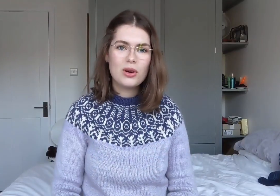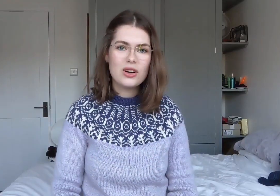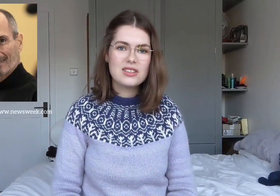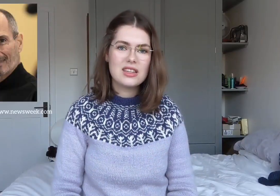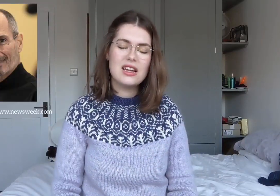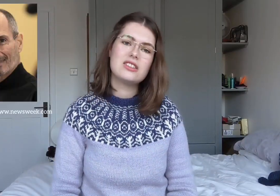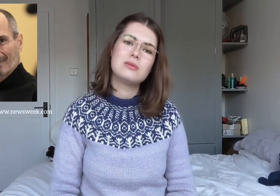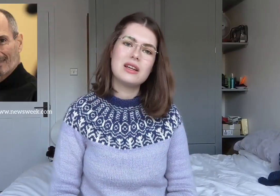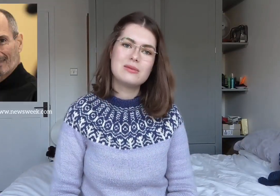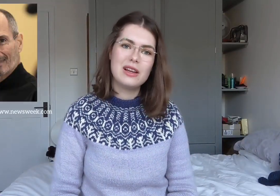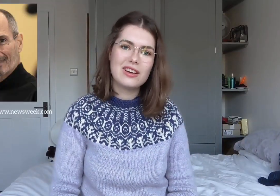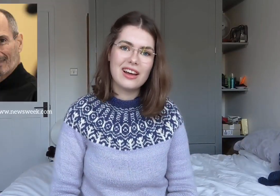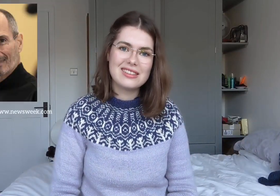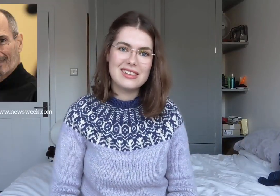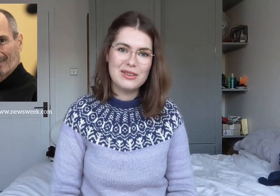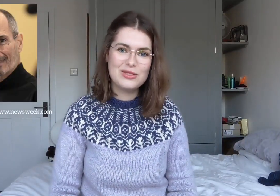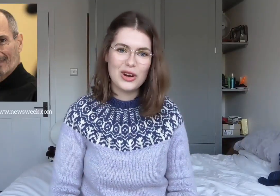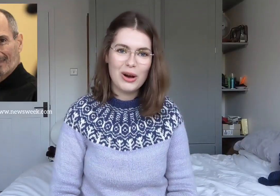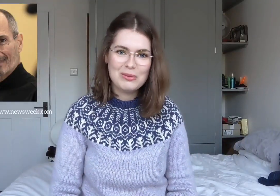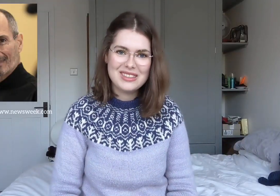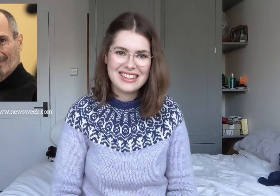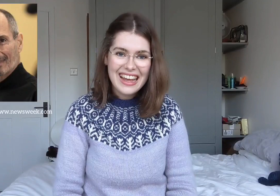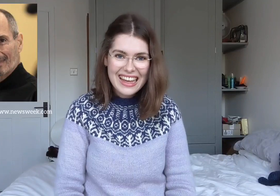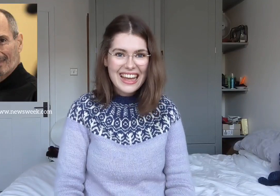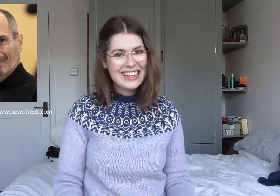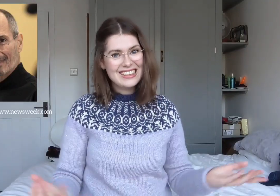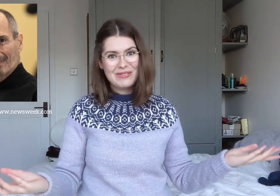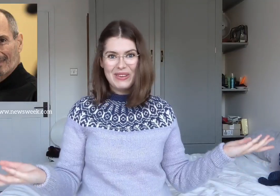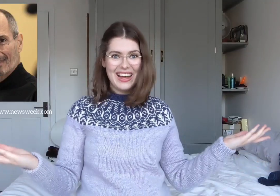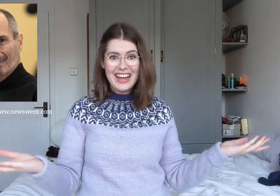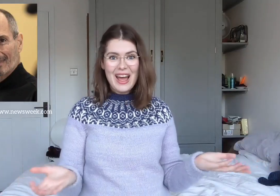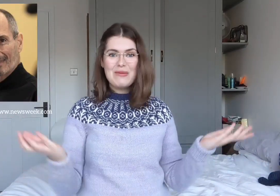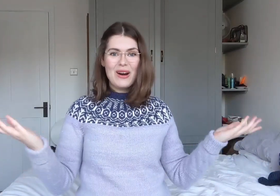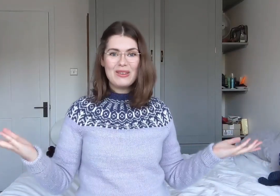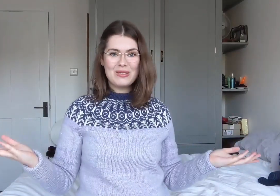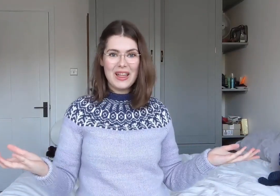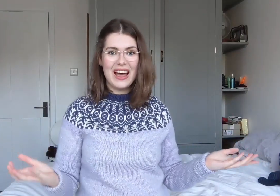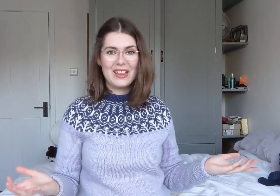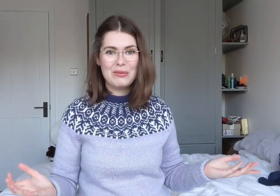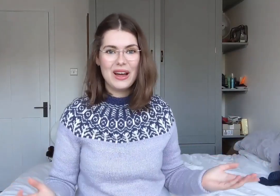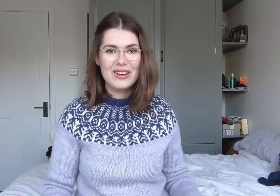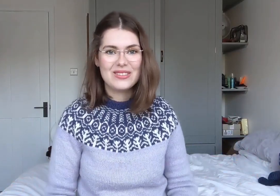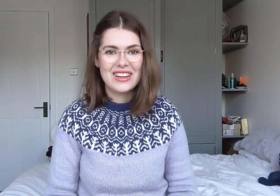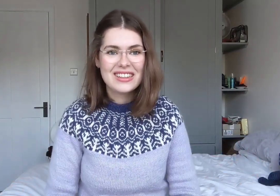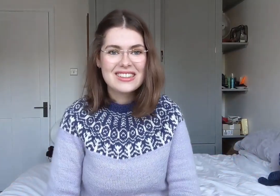because it just makes me look like Steve Jobs. but apart from that they're perfect.